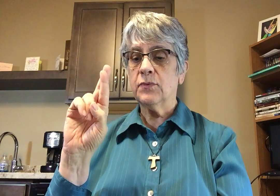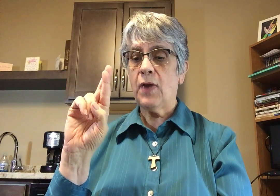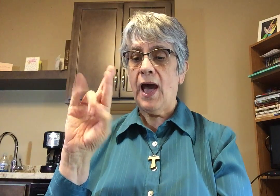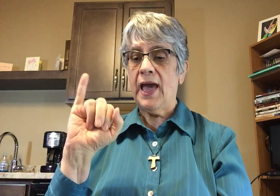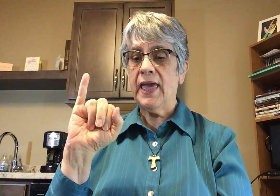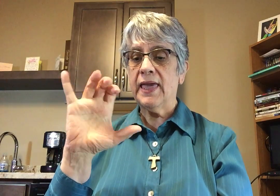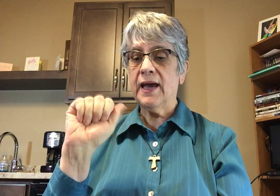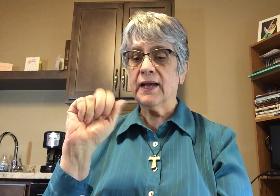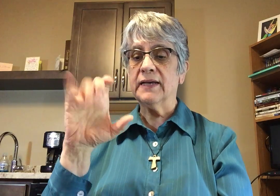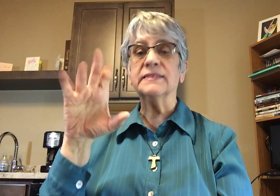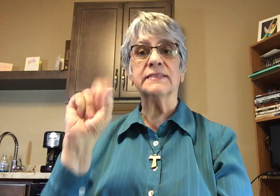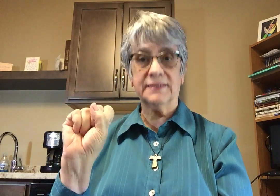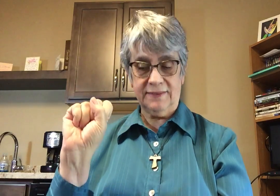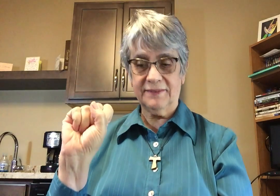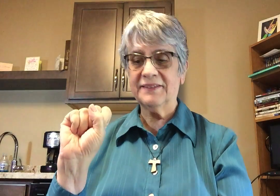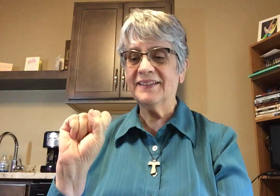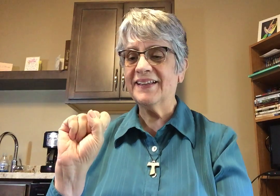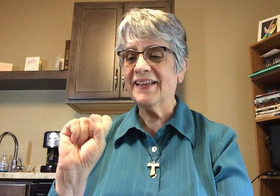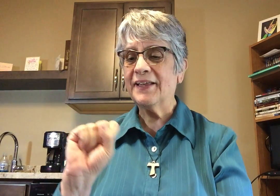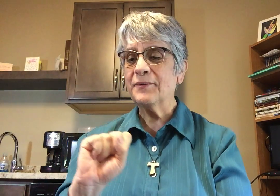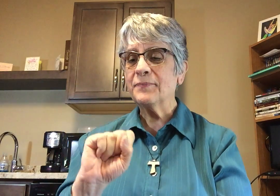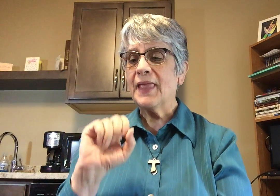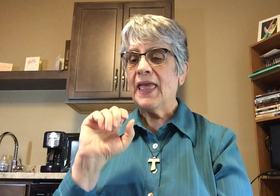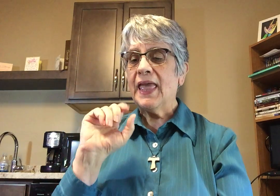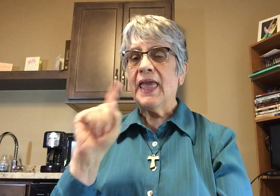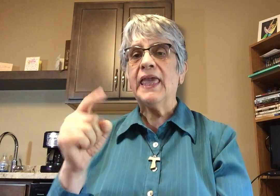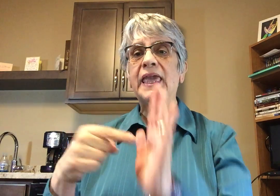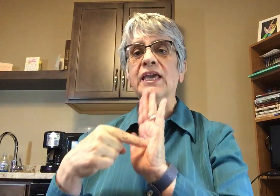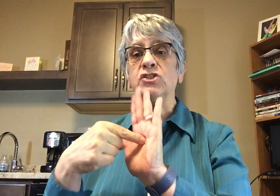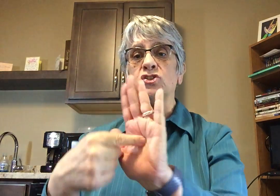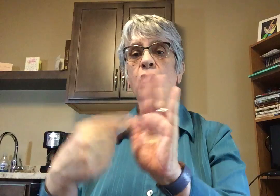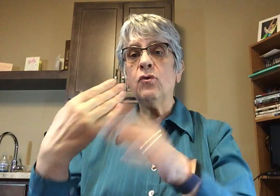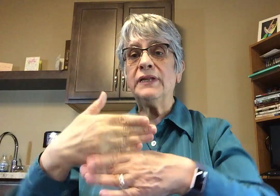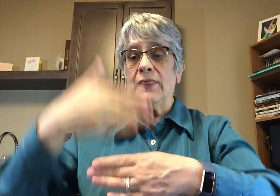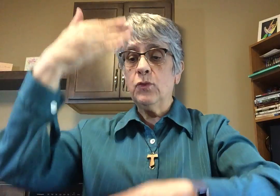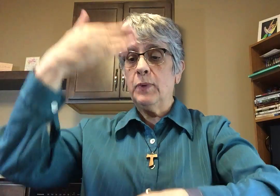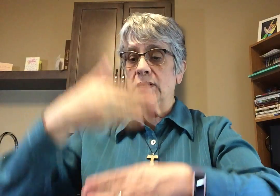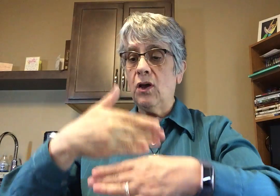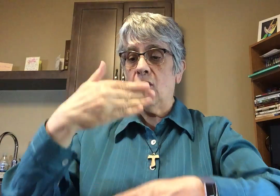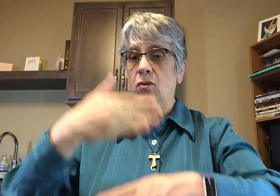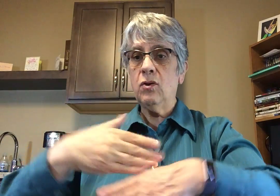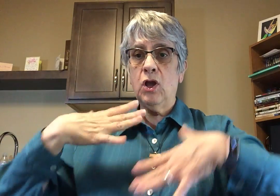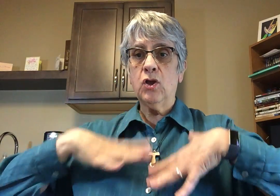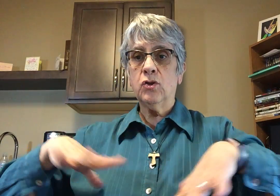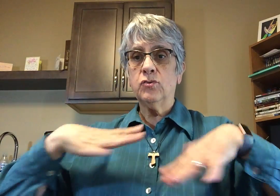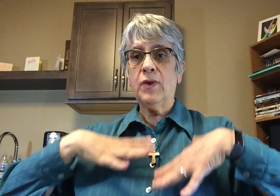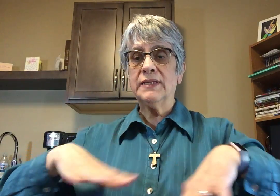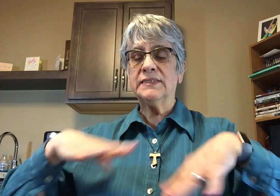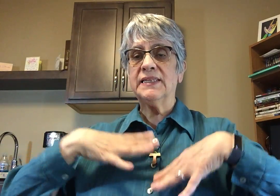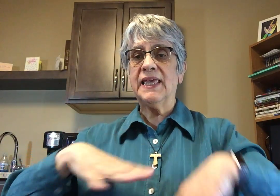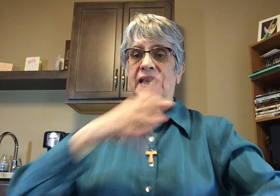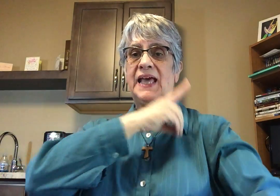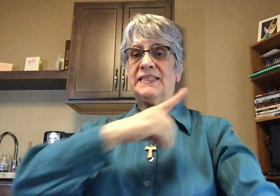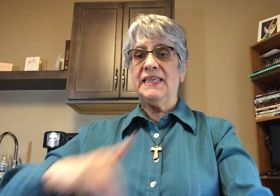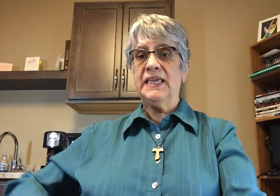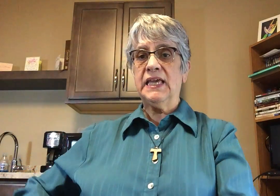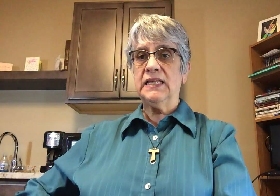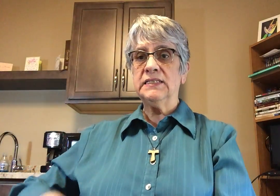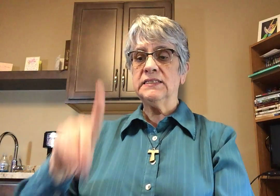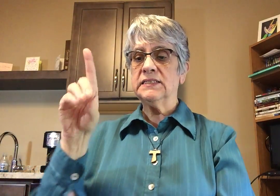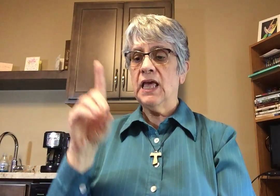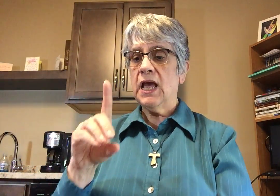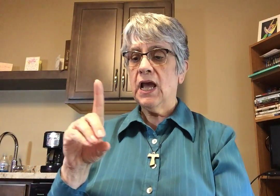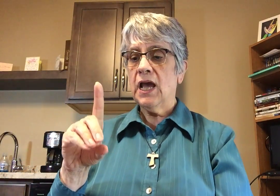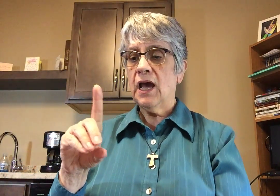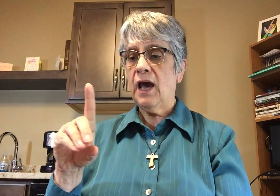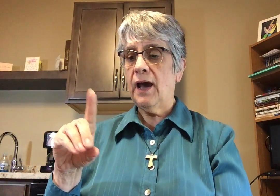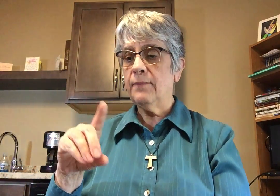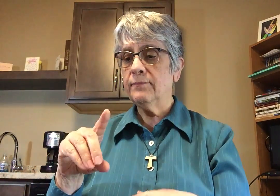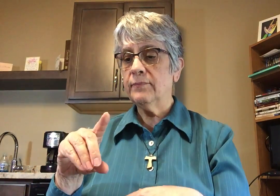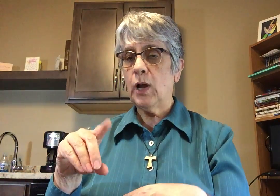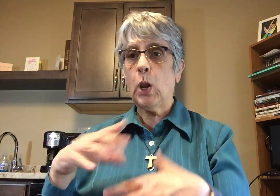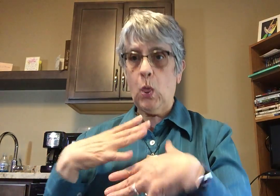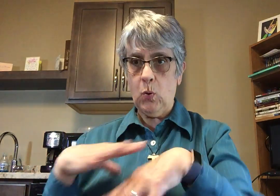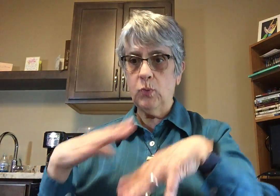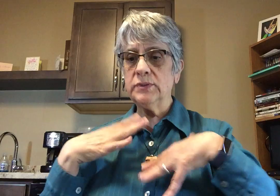Cyriacus. He is shown in the [stained glass] window dressed in a deacon's clothes